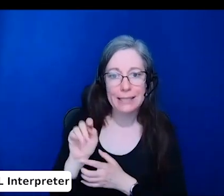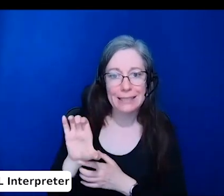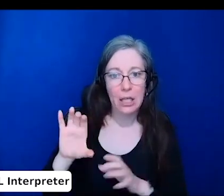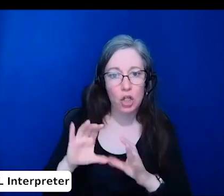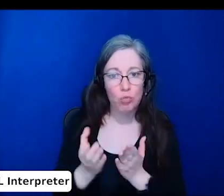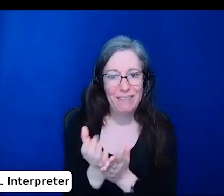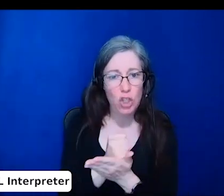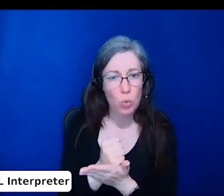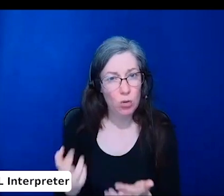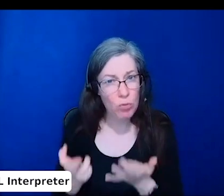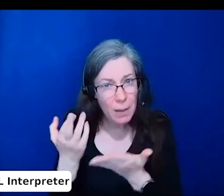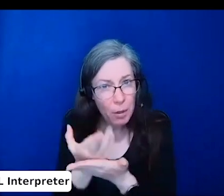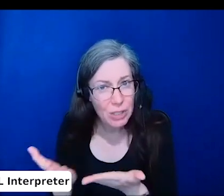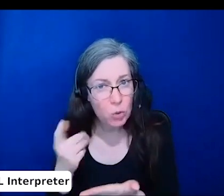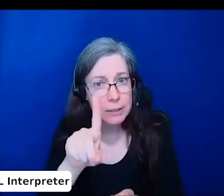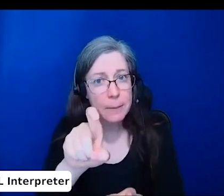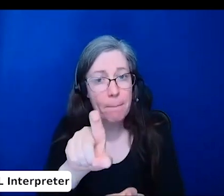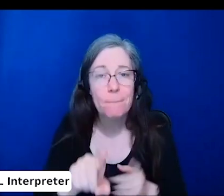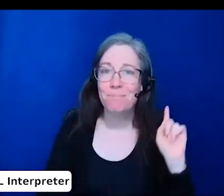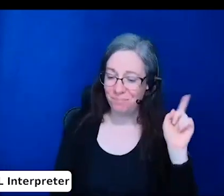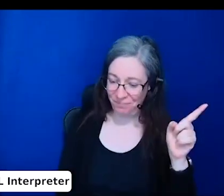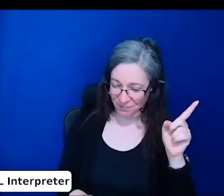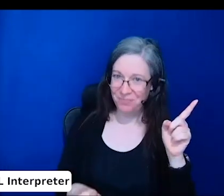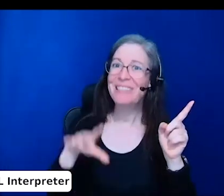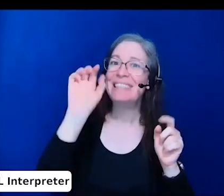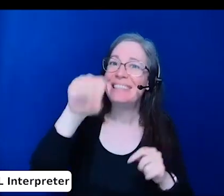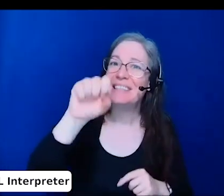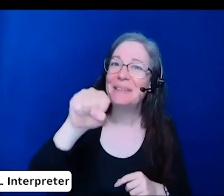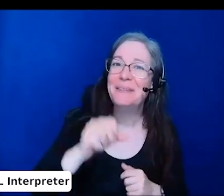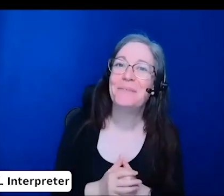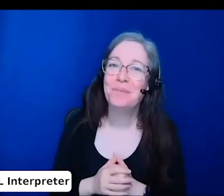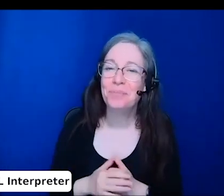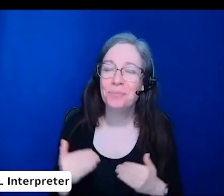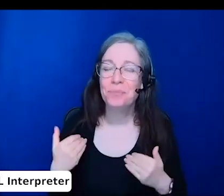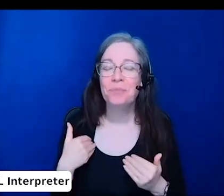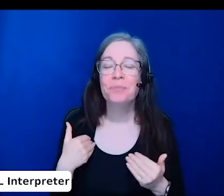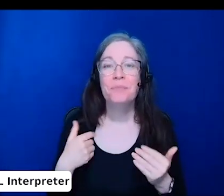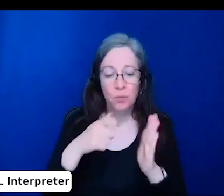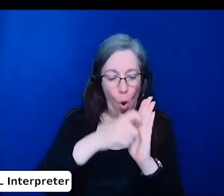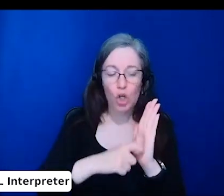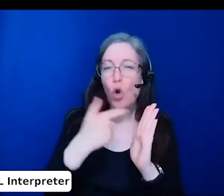Yes. In our paper, we cite several articles that discuss holistic review